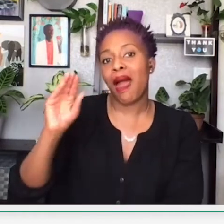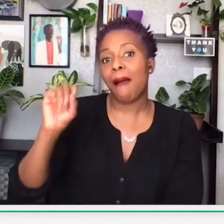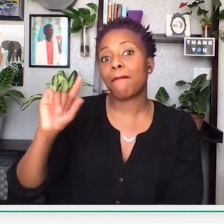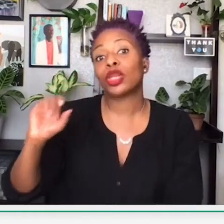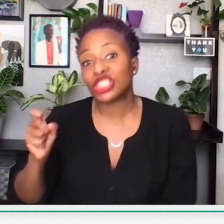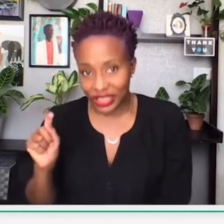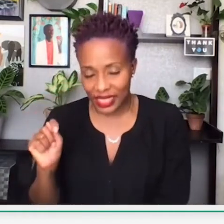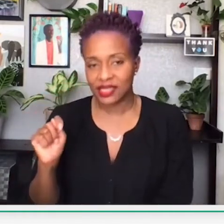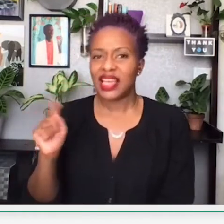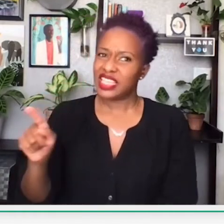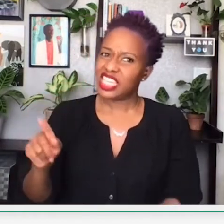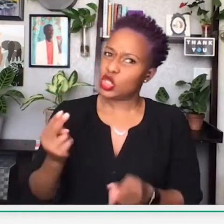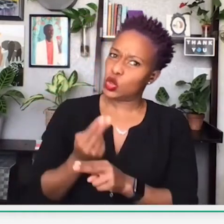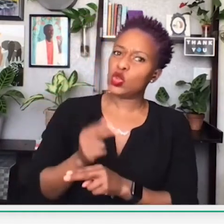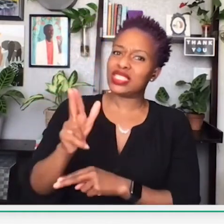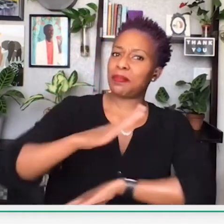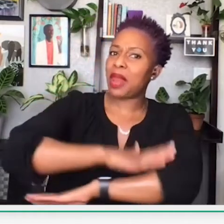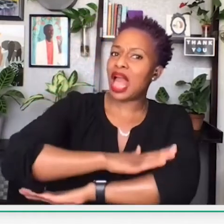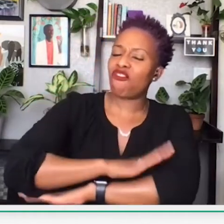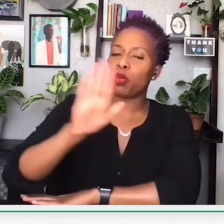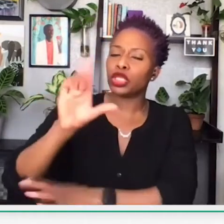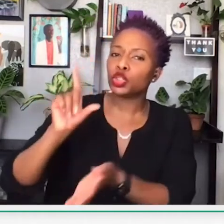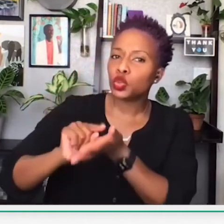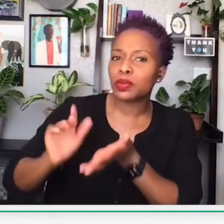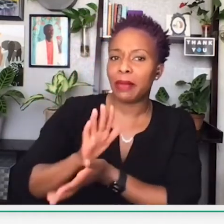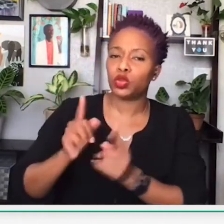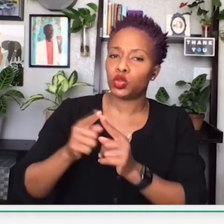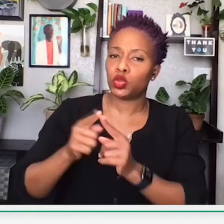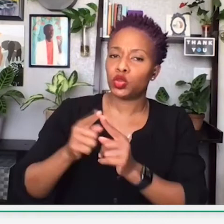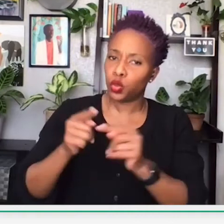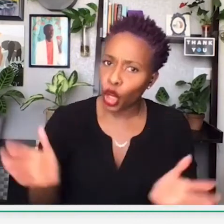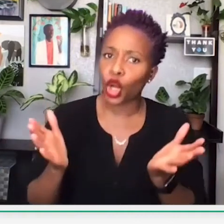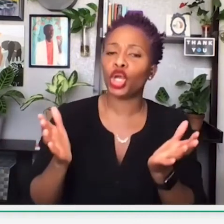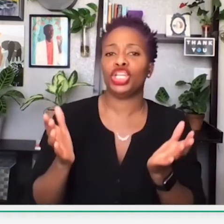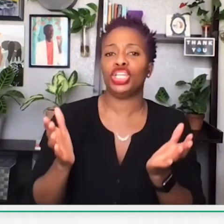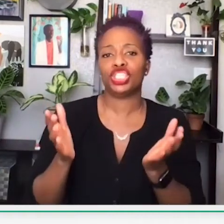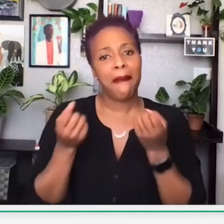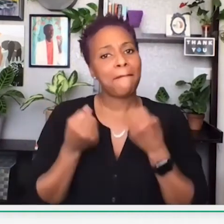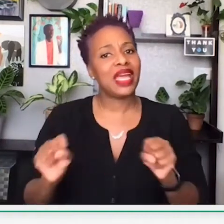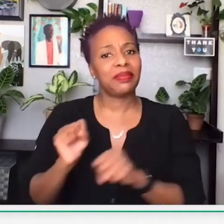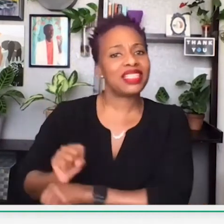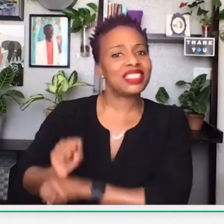he was a writer, abolitionist, and he used his platform, his newspaper platform,